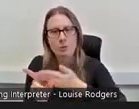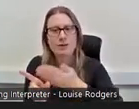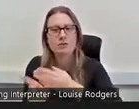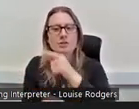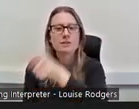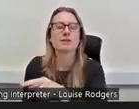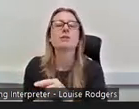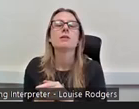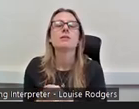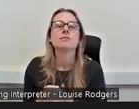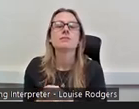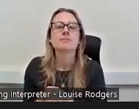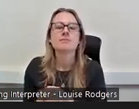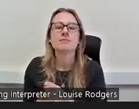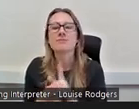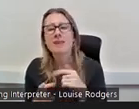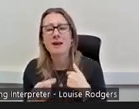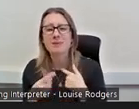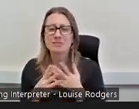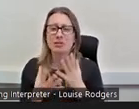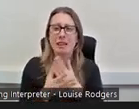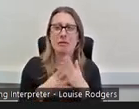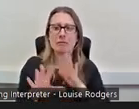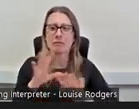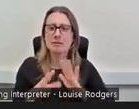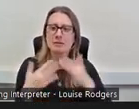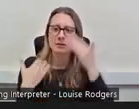like I said, I didn't know what I wanted to do, I just knew I didn't want to be a hairdresser,